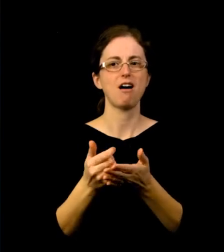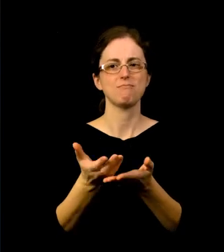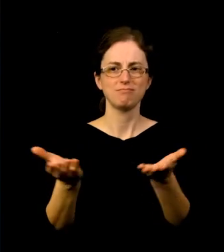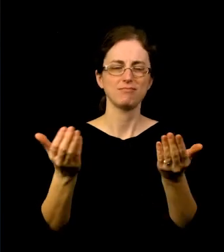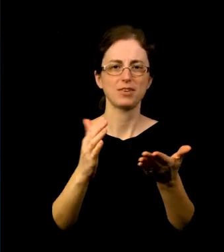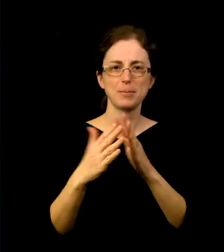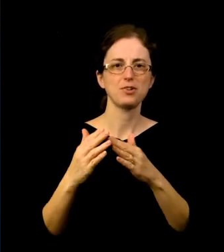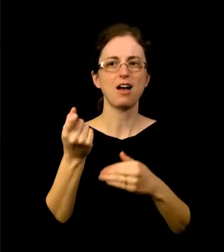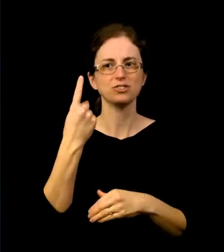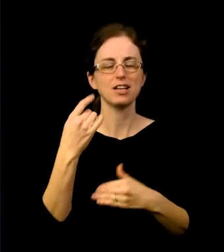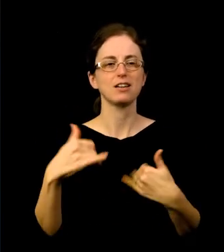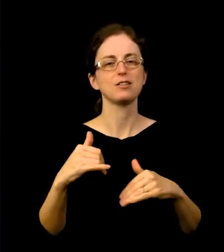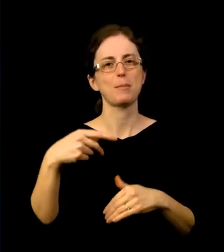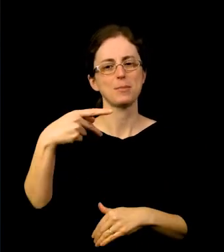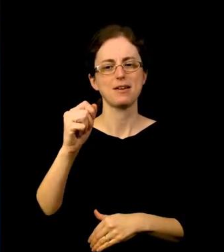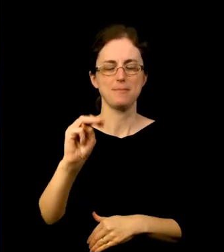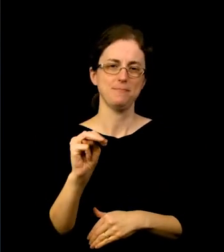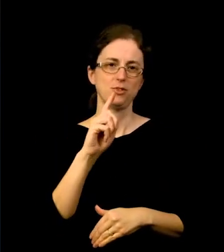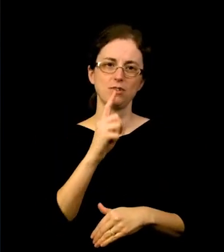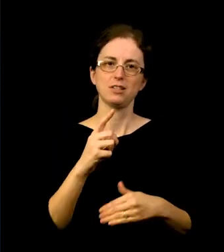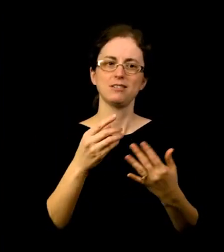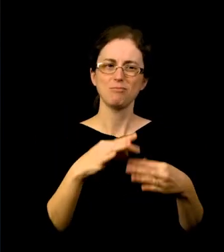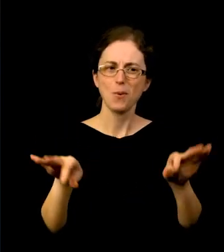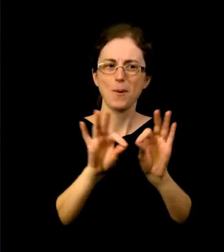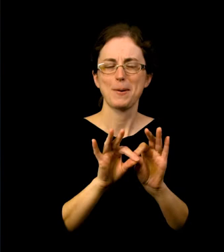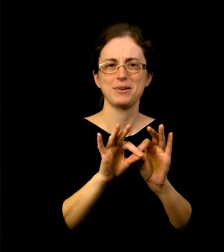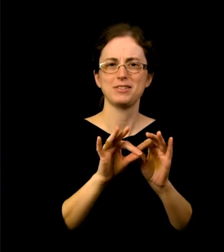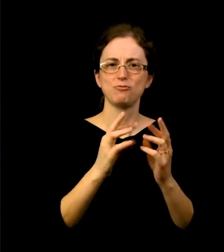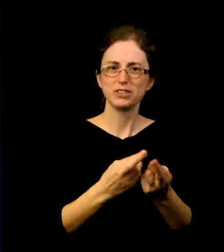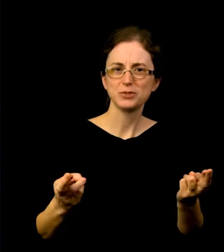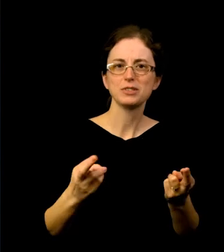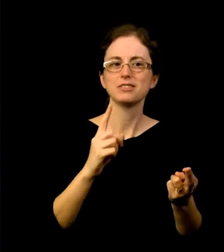And finally, thank you for your love for the city, for your service,